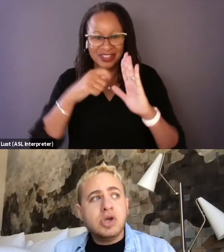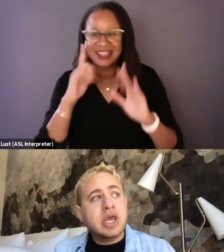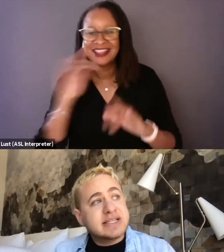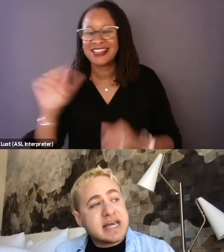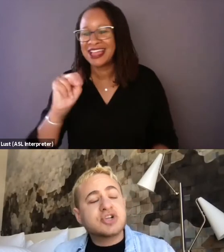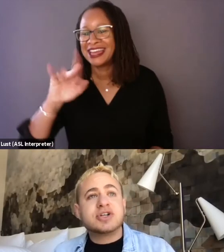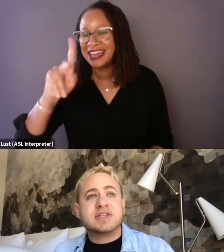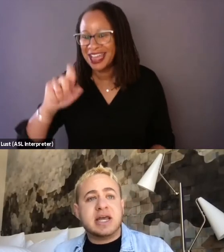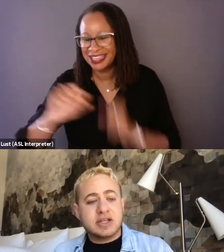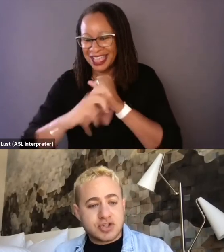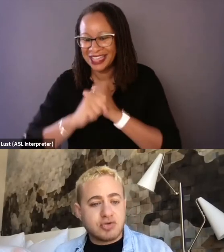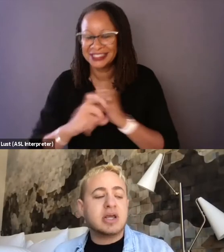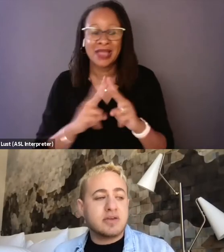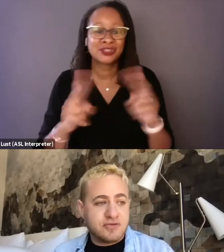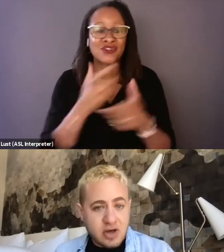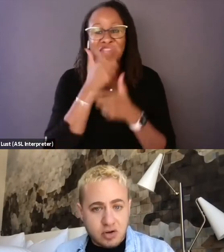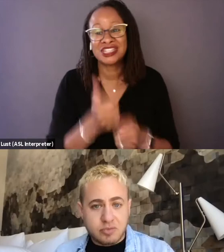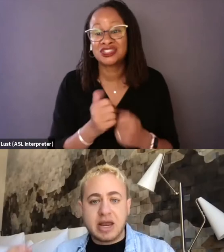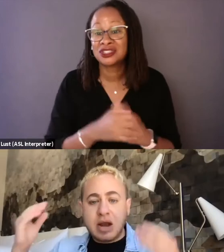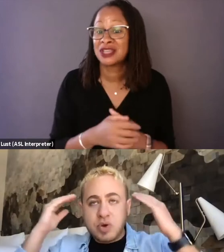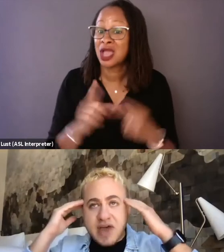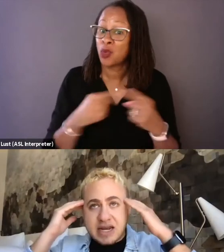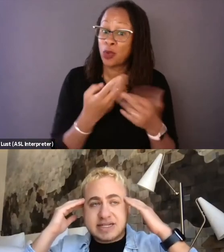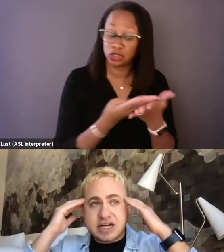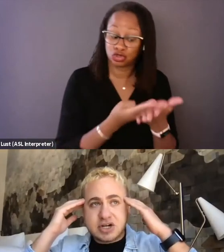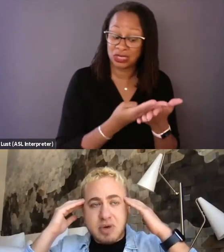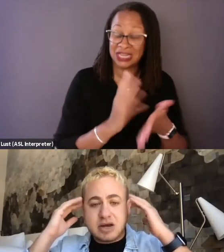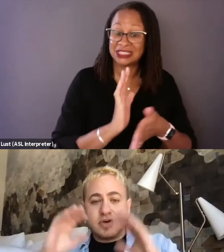It's interesting in screening the film and with that intention of mind of,